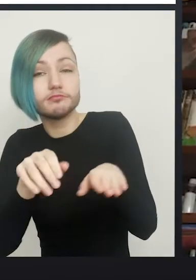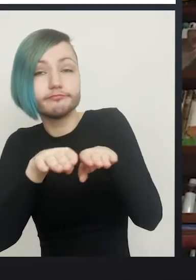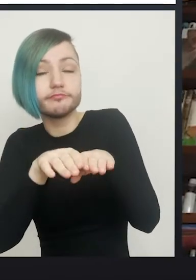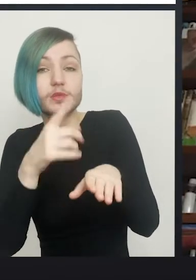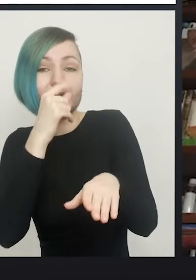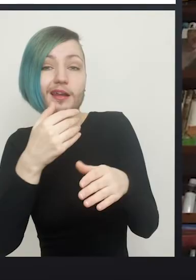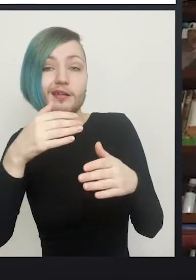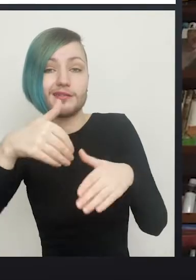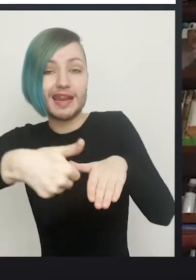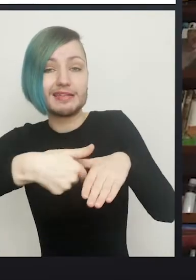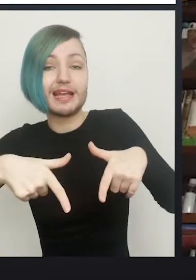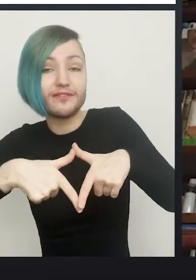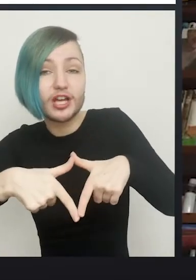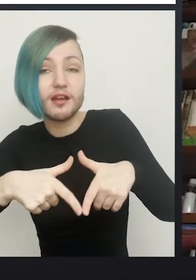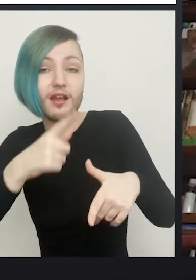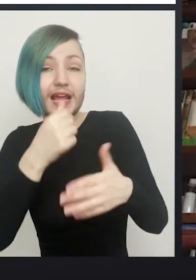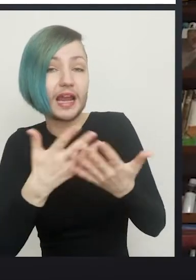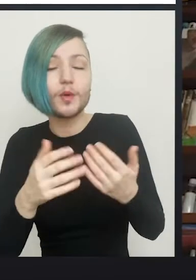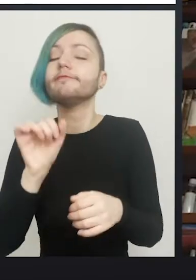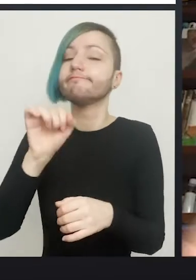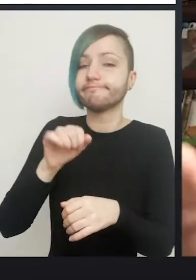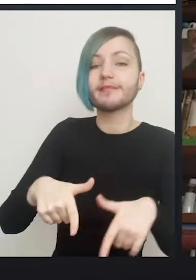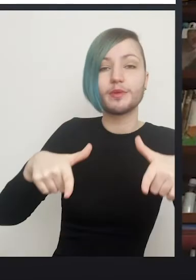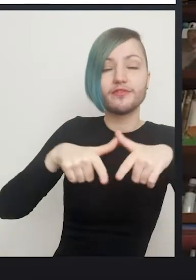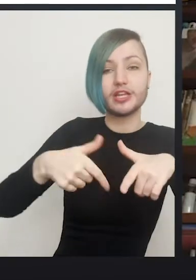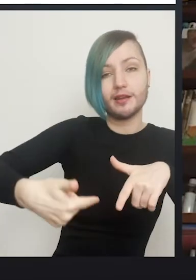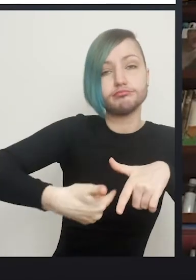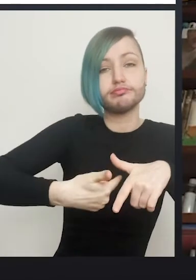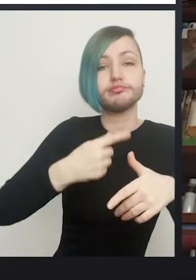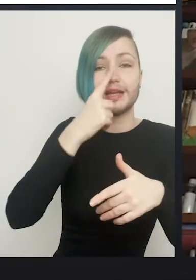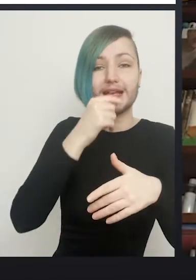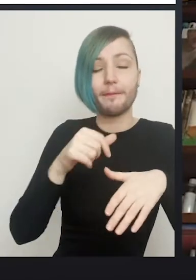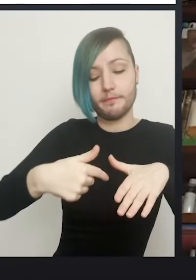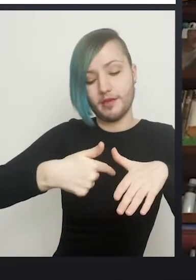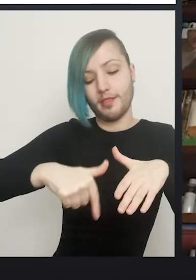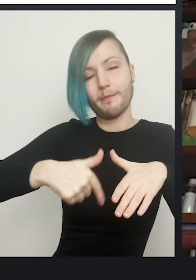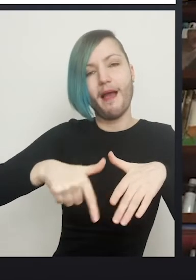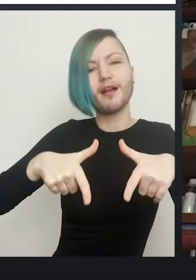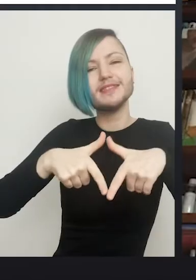It can be right at the top of the vagina, it can be at the back of the skin tube. Anywhere. Back of the skin tube is quite common.